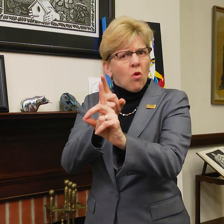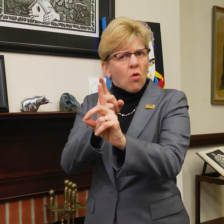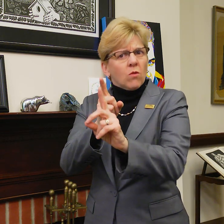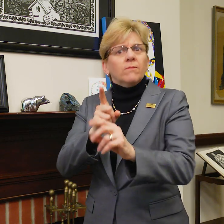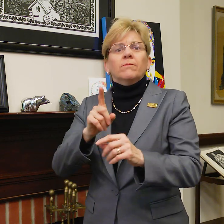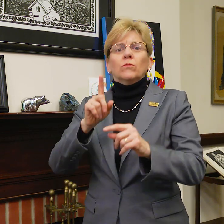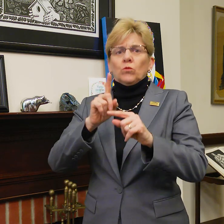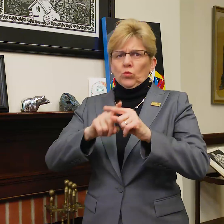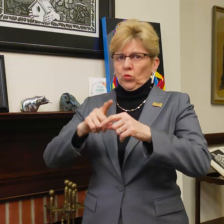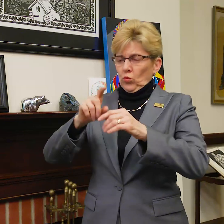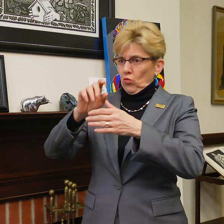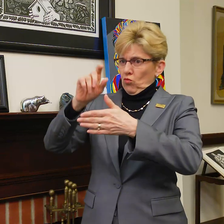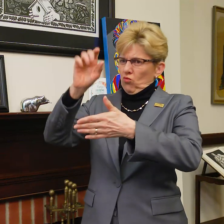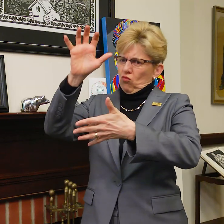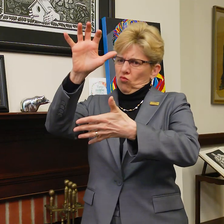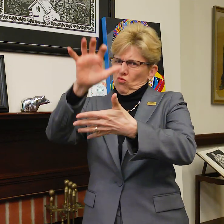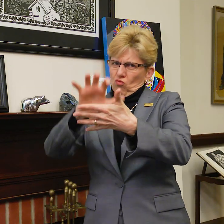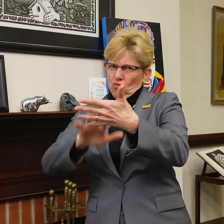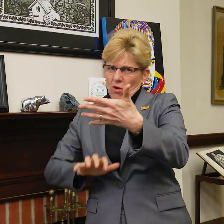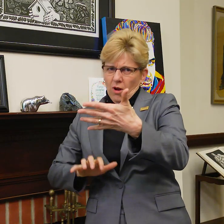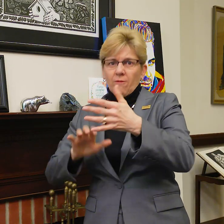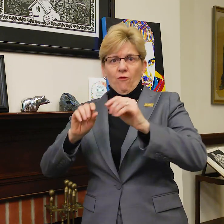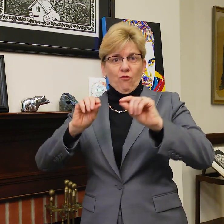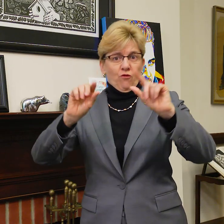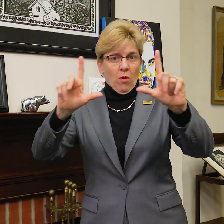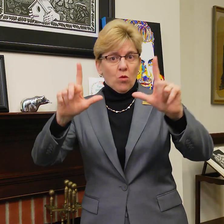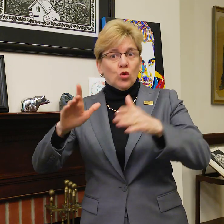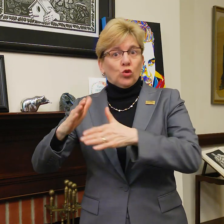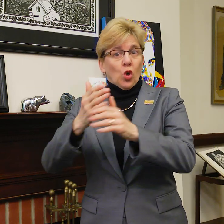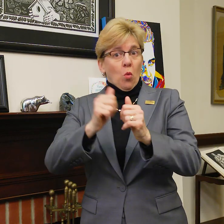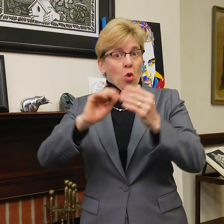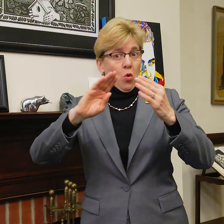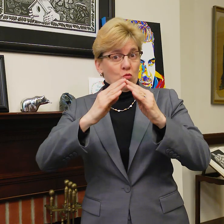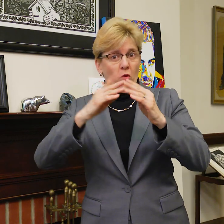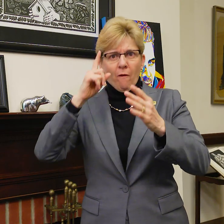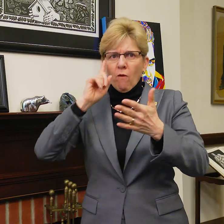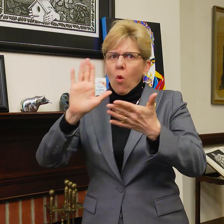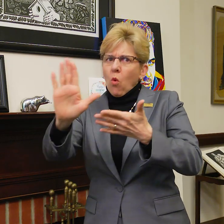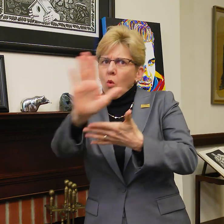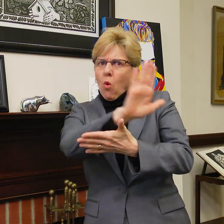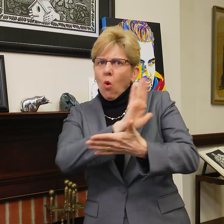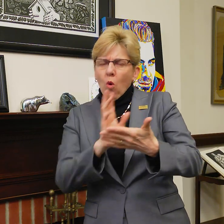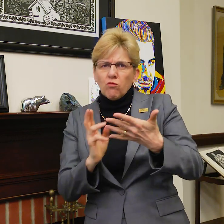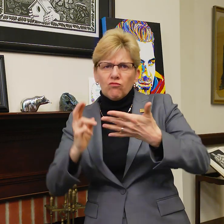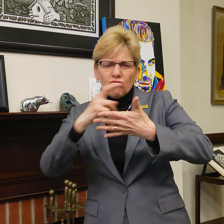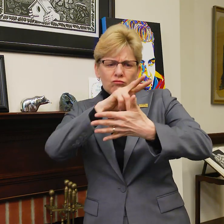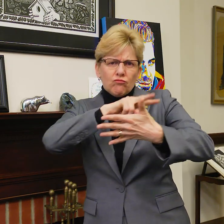The goal is for the draft framework to be shared with the community for review